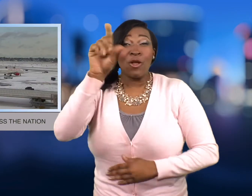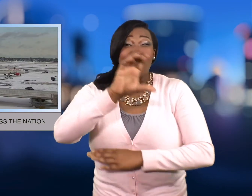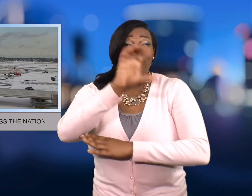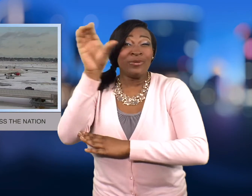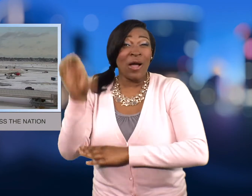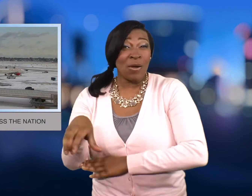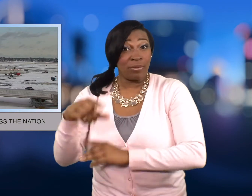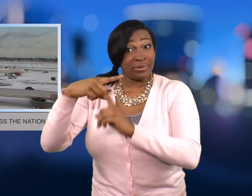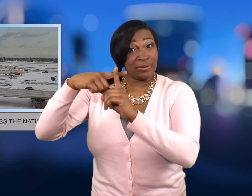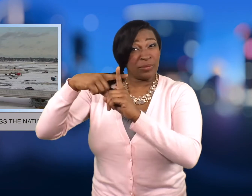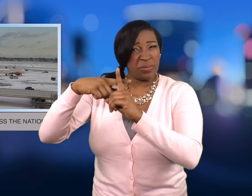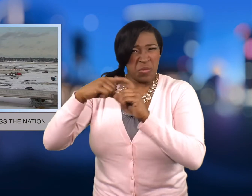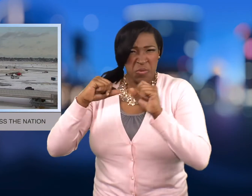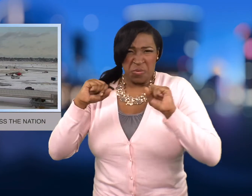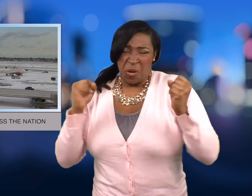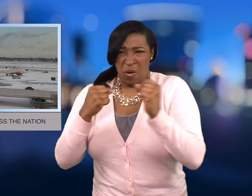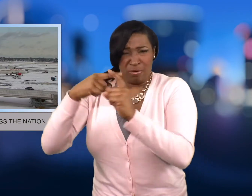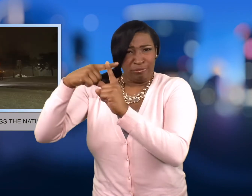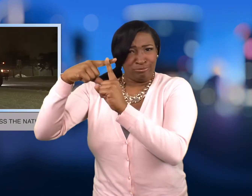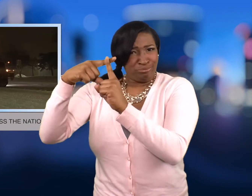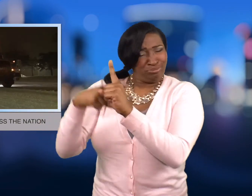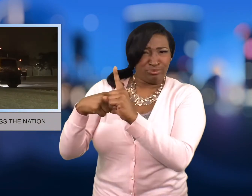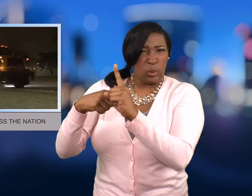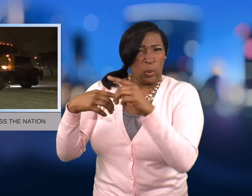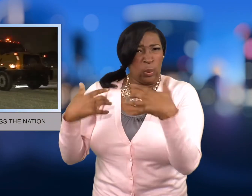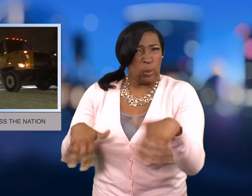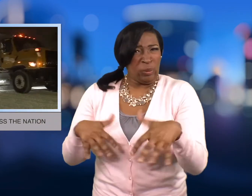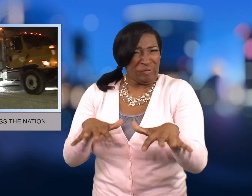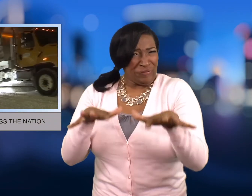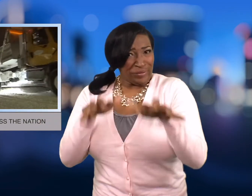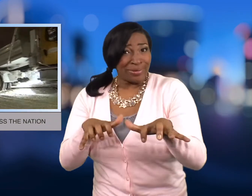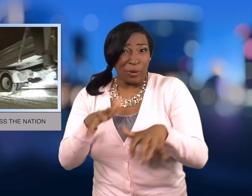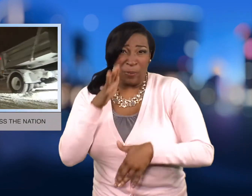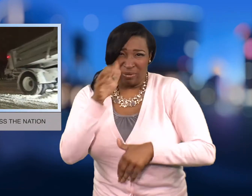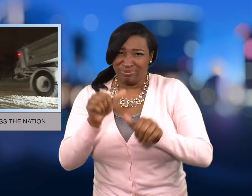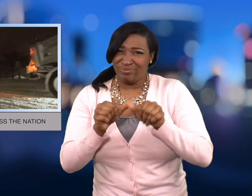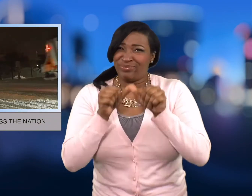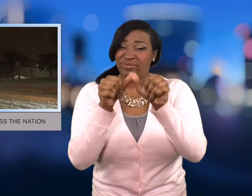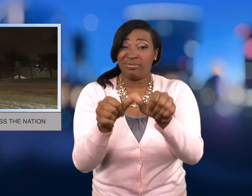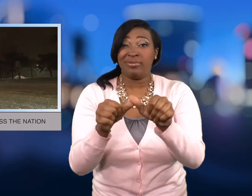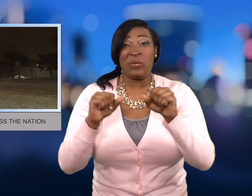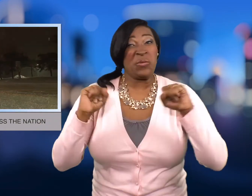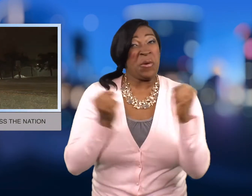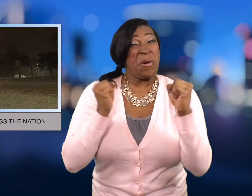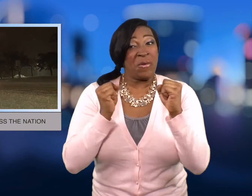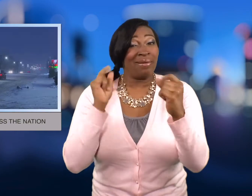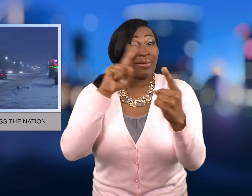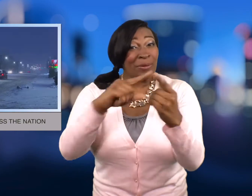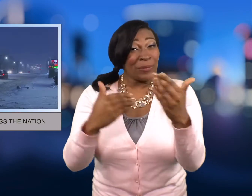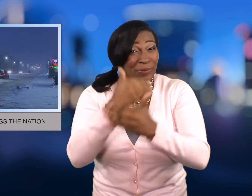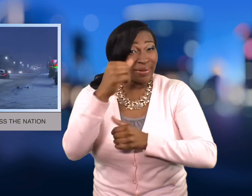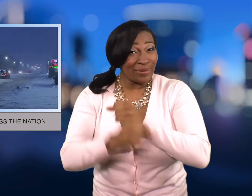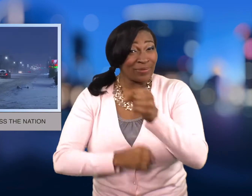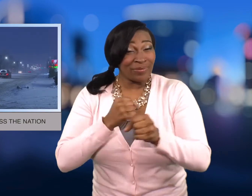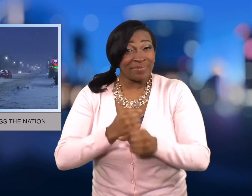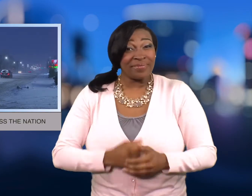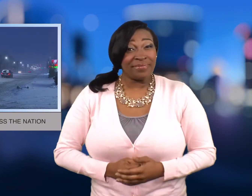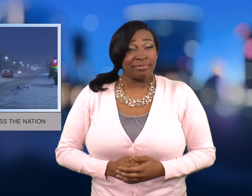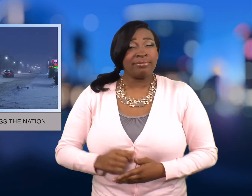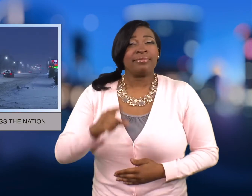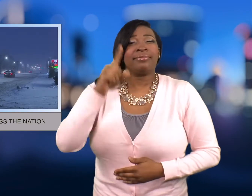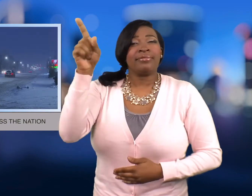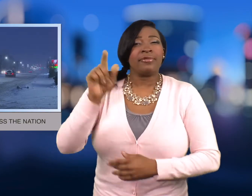The highs in Chicago will remain well below freezing into the new year.